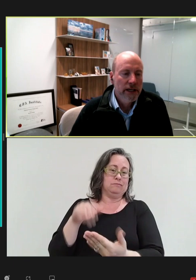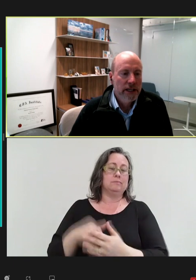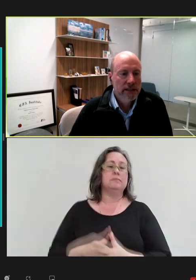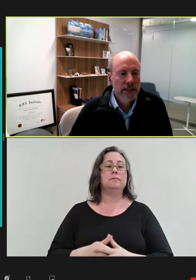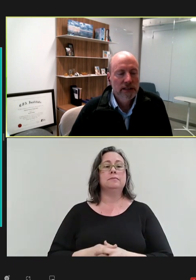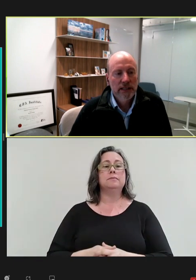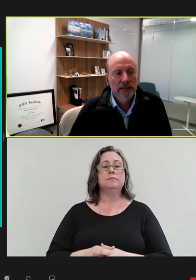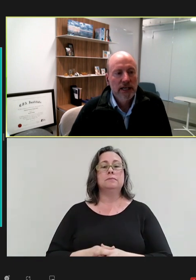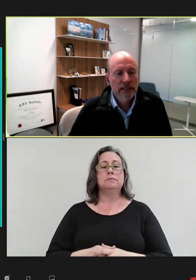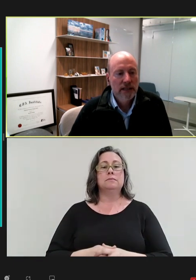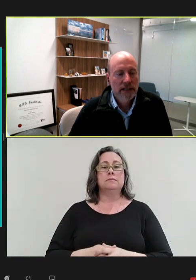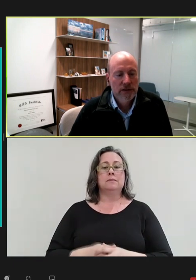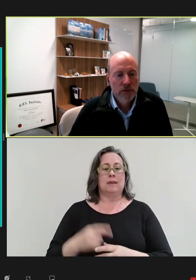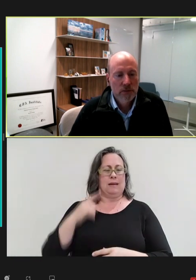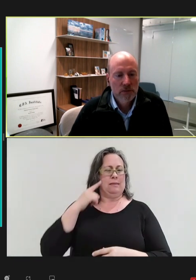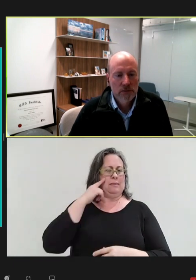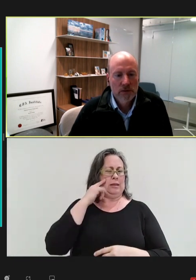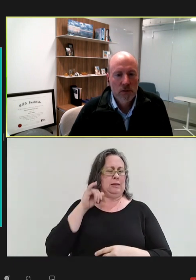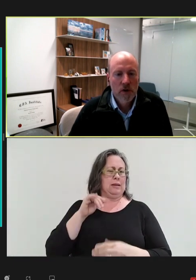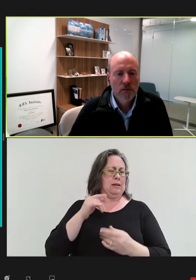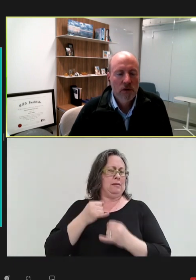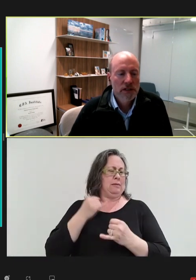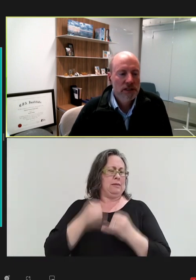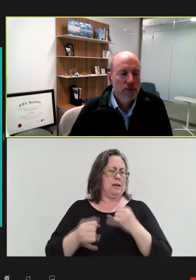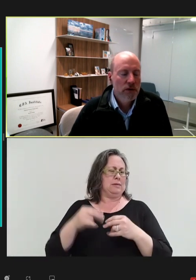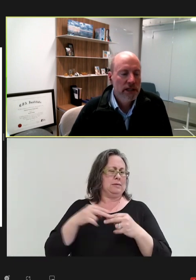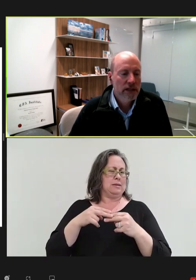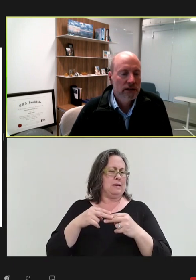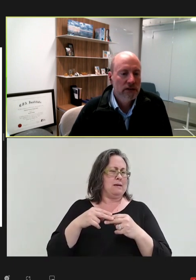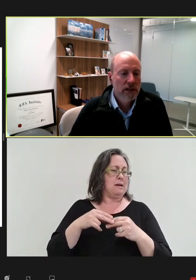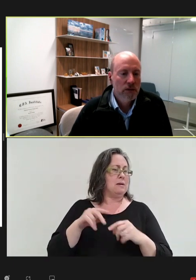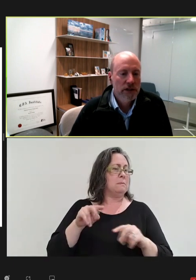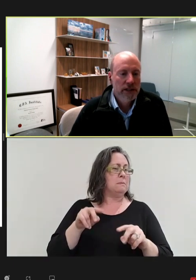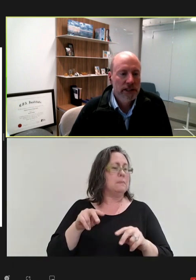And I think that's the last slide. And there's one more just to point out where you can get